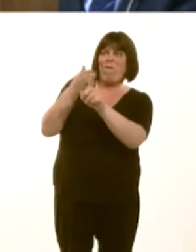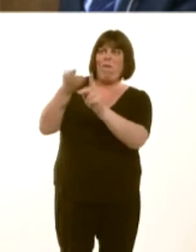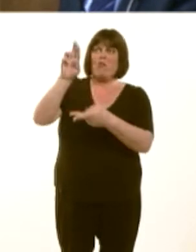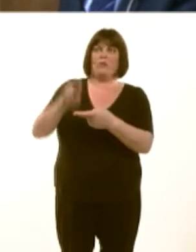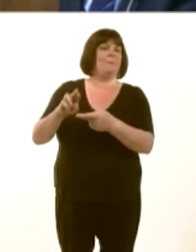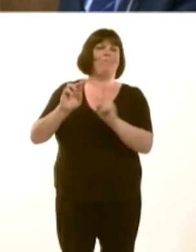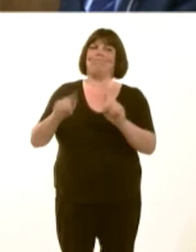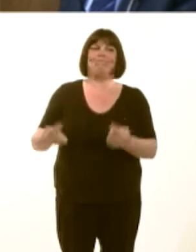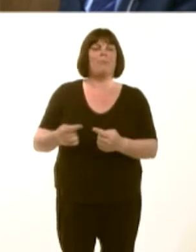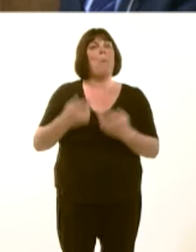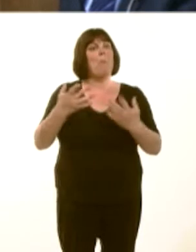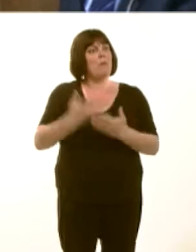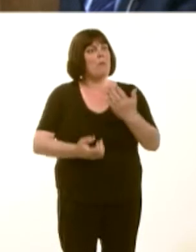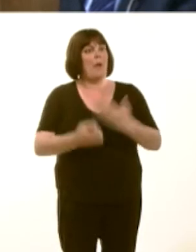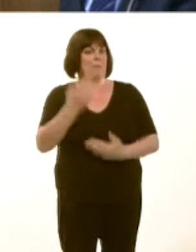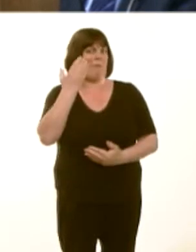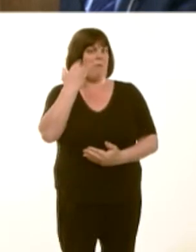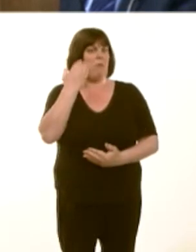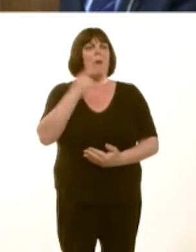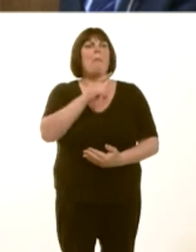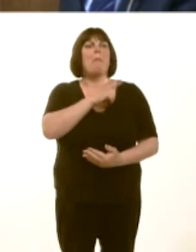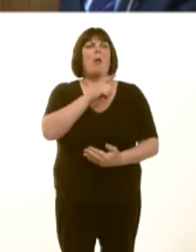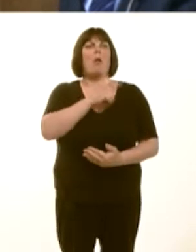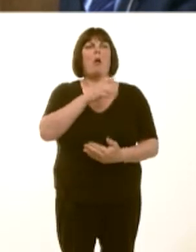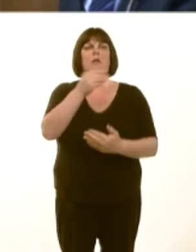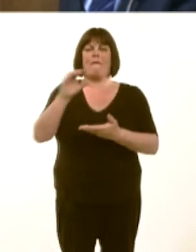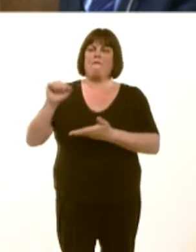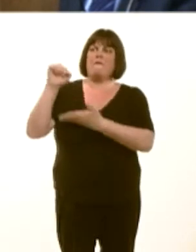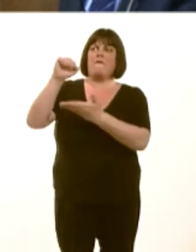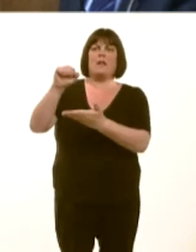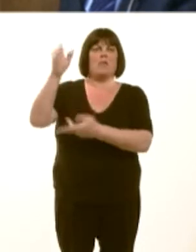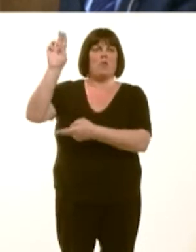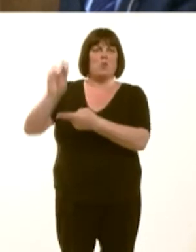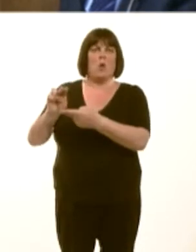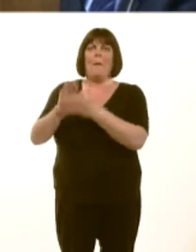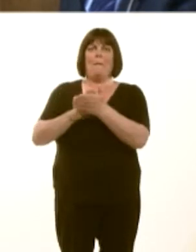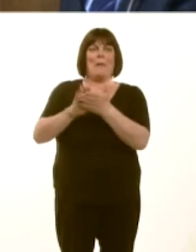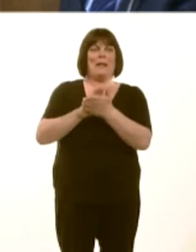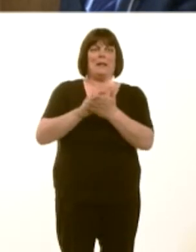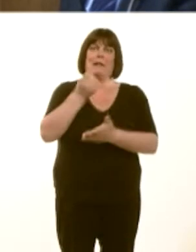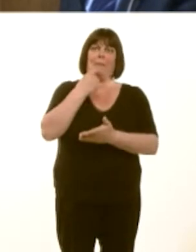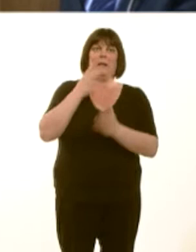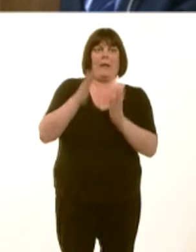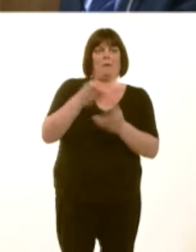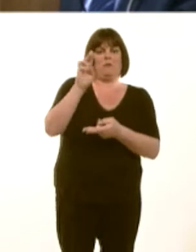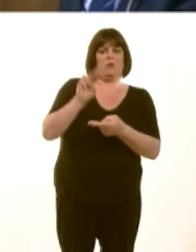That is now beginning to happen as a result of the curtailment of part of the fund in England, but we take the view that itís important that people have access to effective drugs